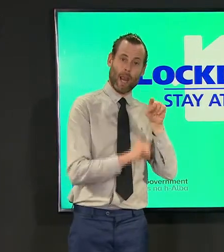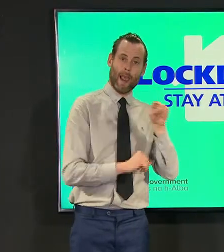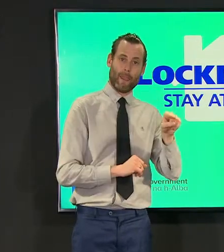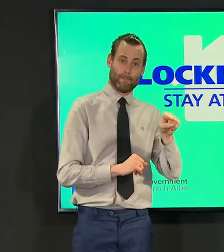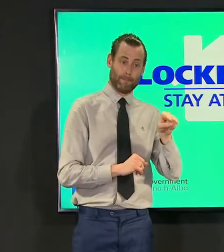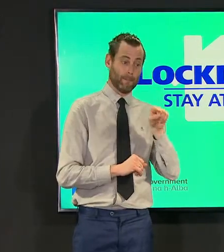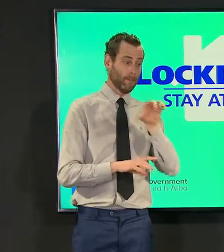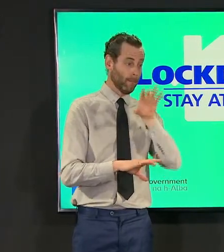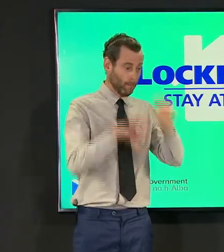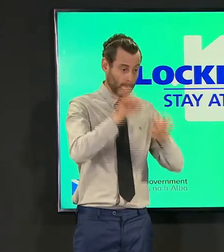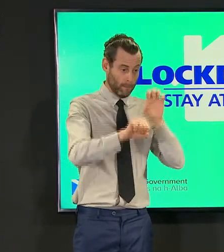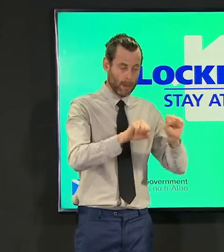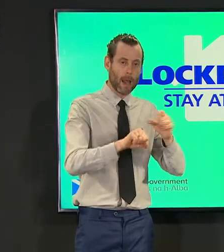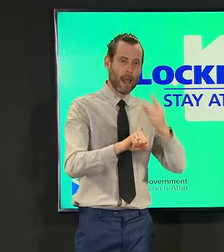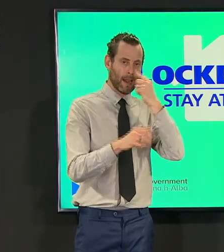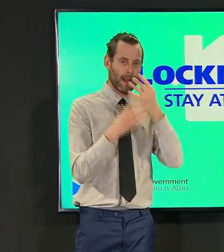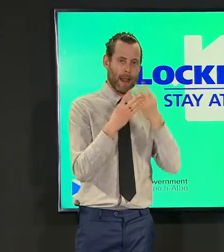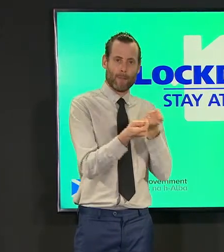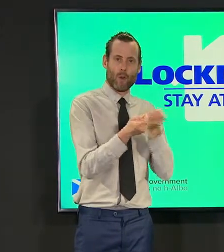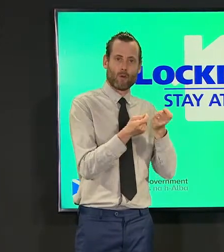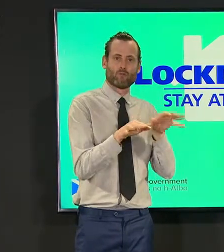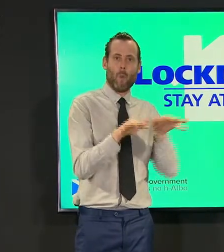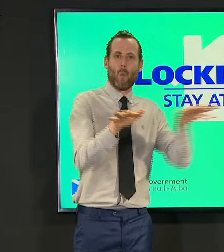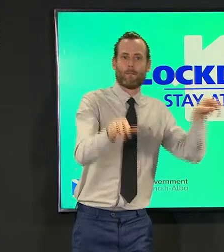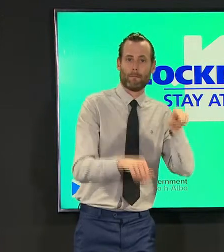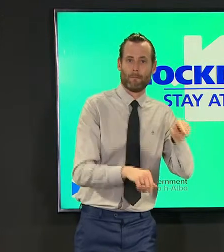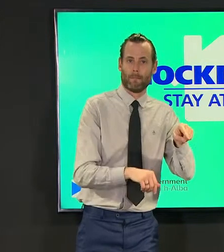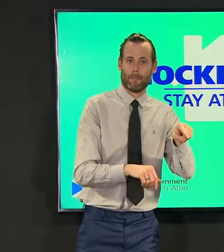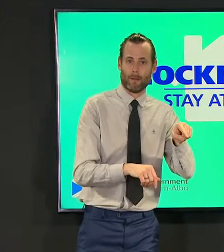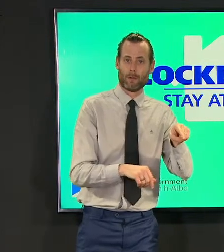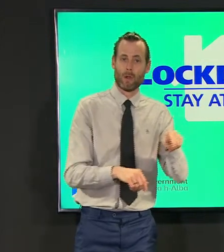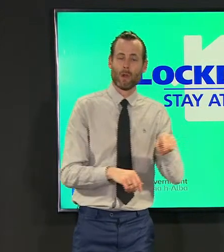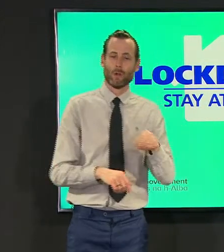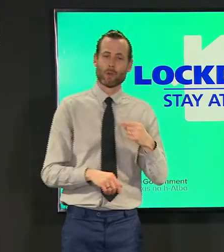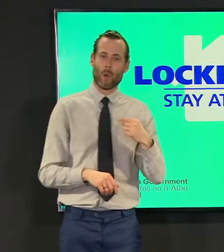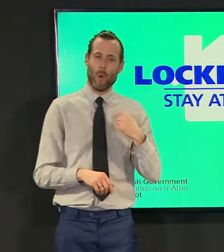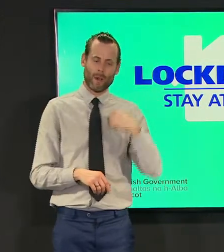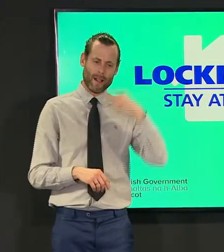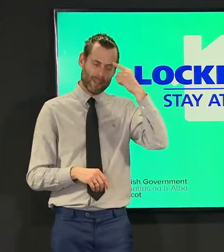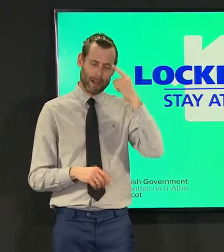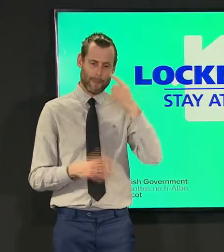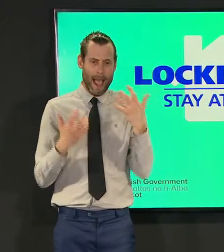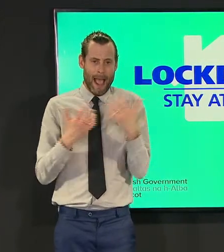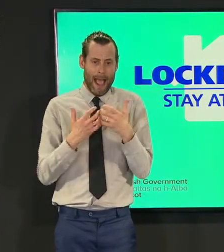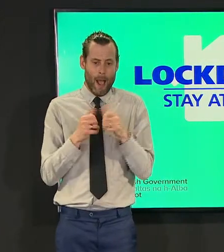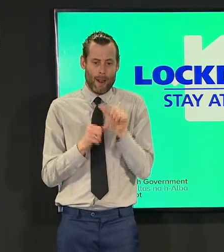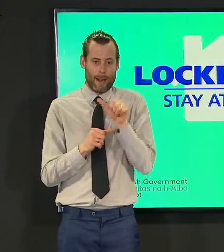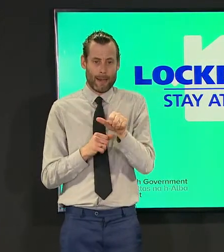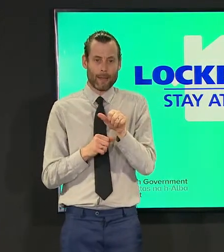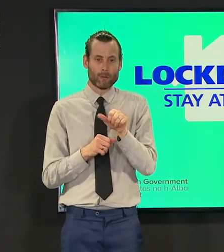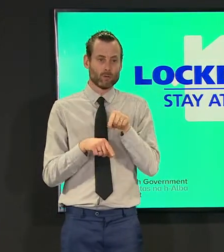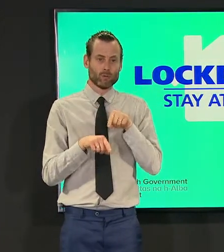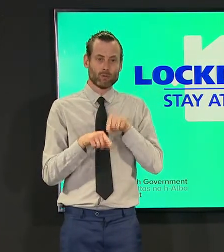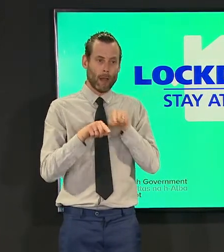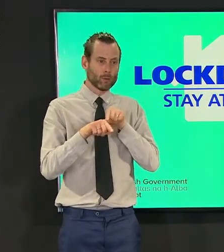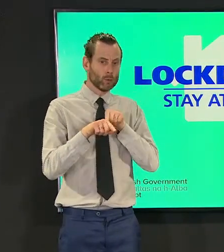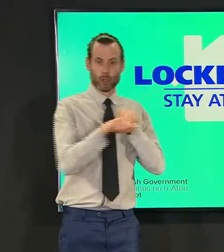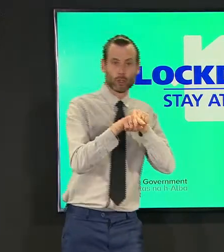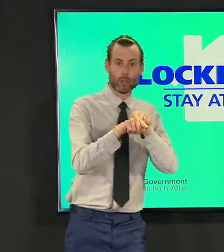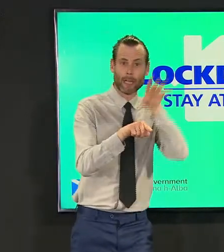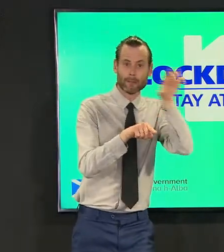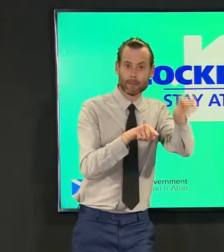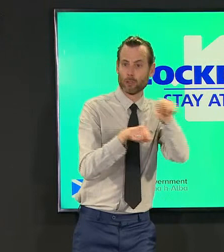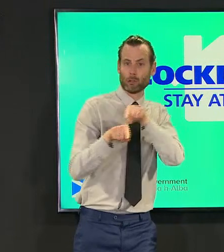at the same time be chasing down and identifying positive cases where they exist and acting then in